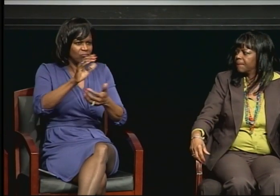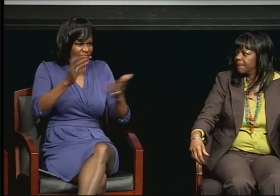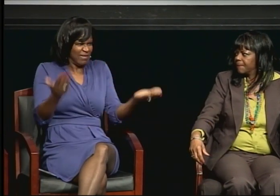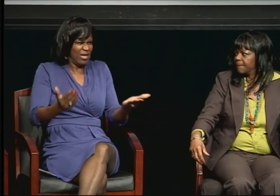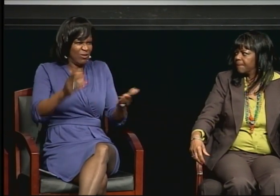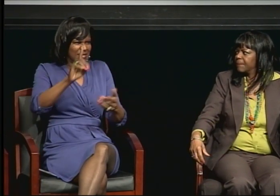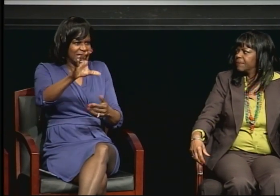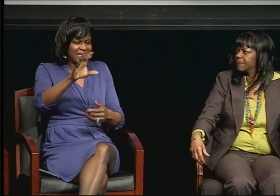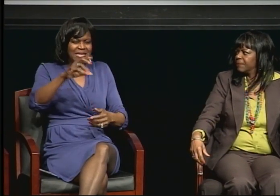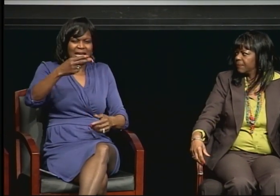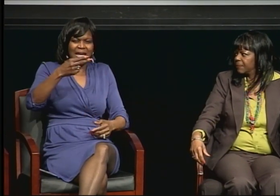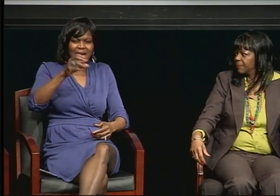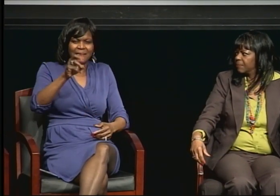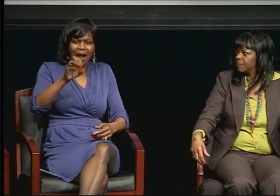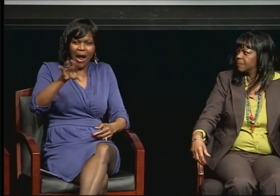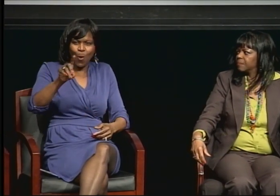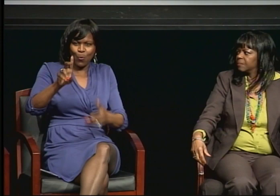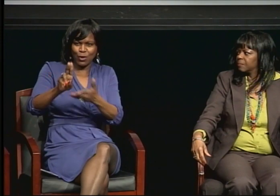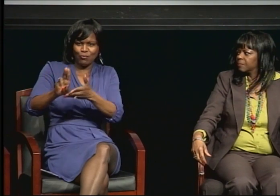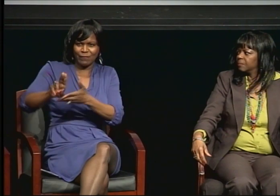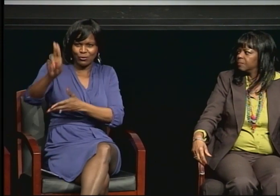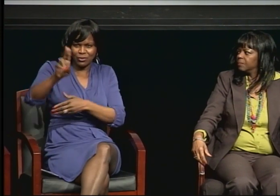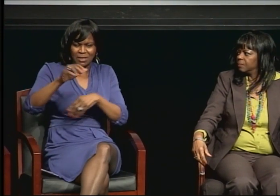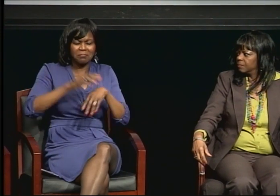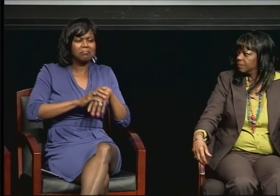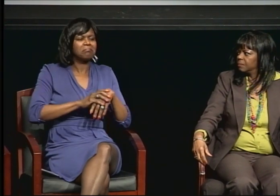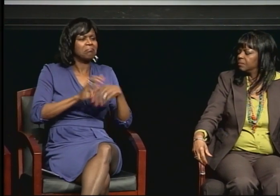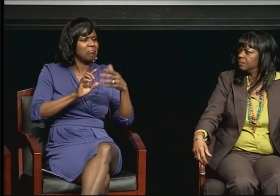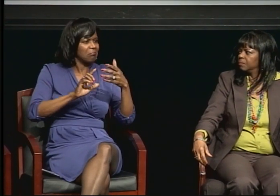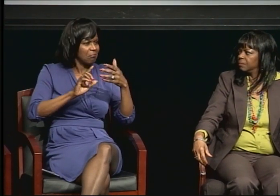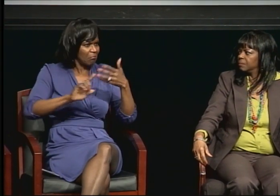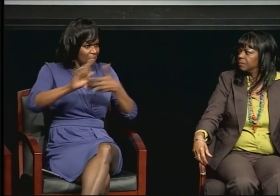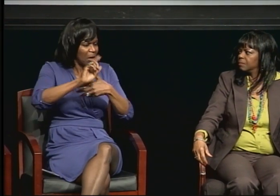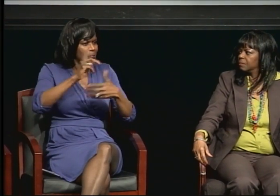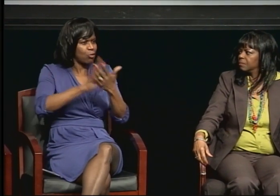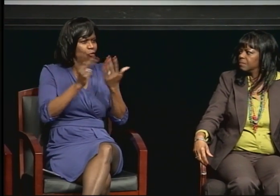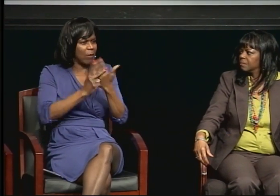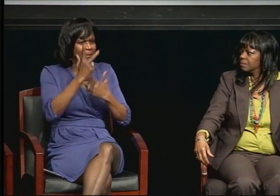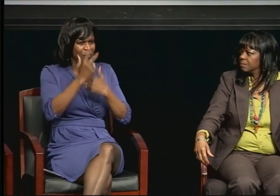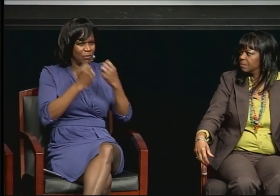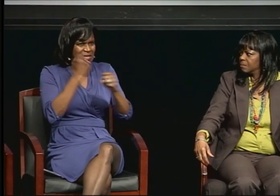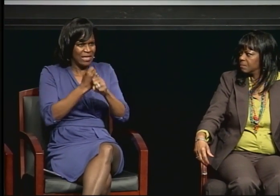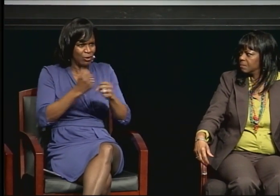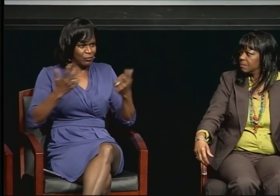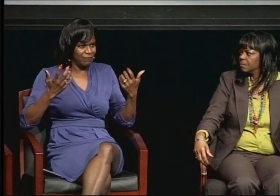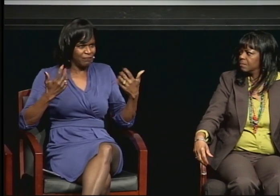And I completed that program in three years and I took one year off before I started my PhD program.